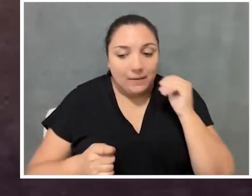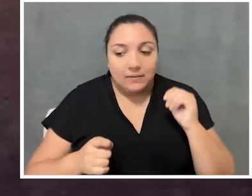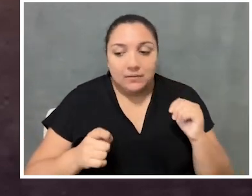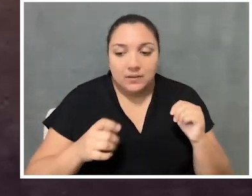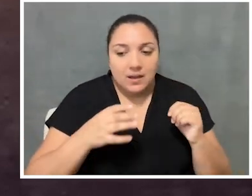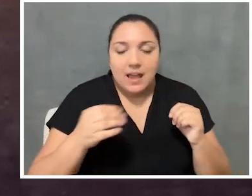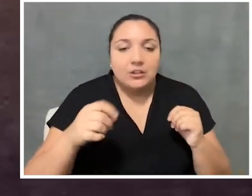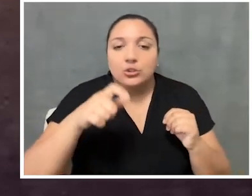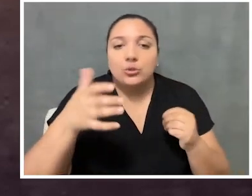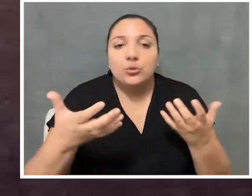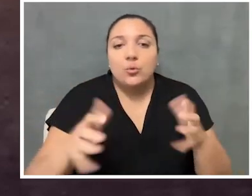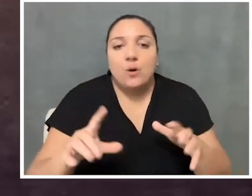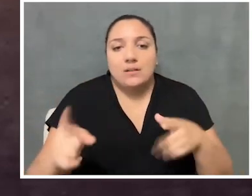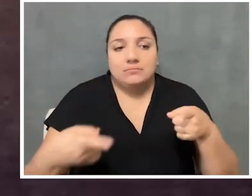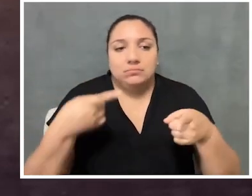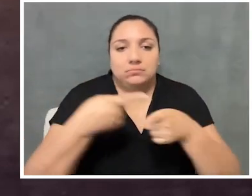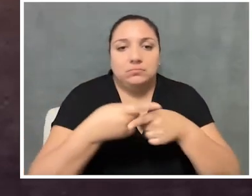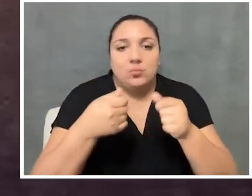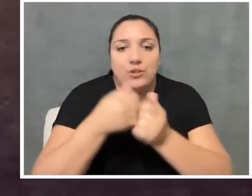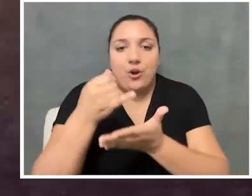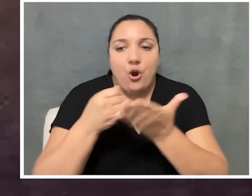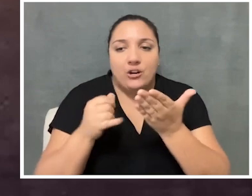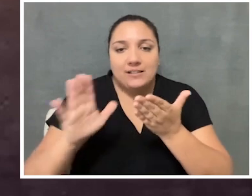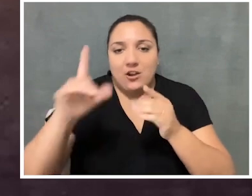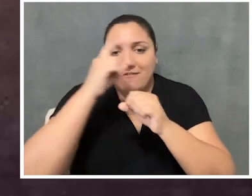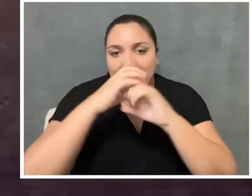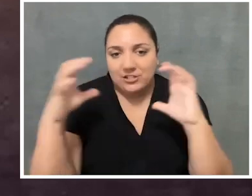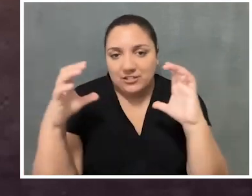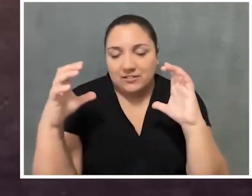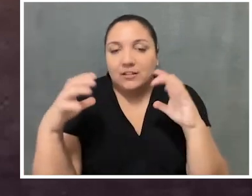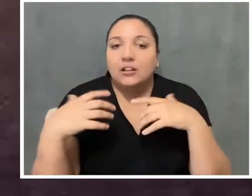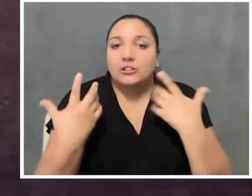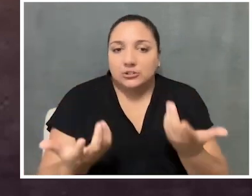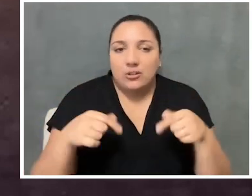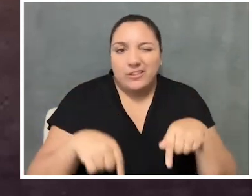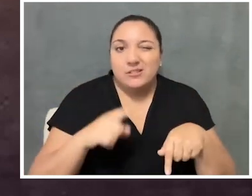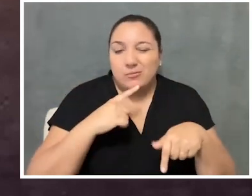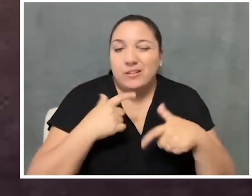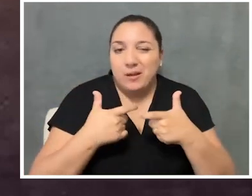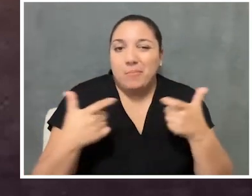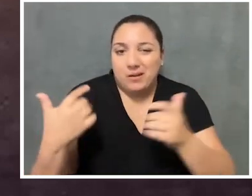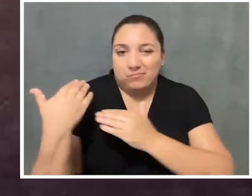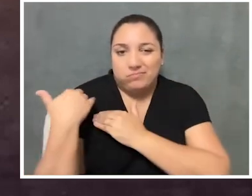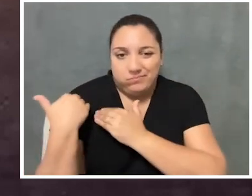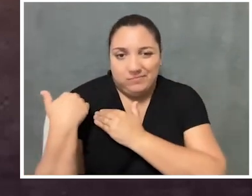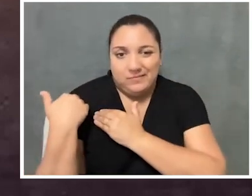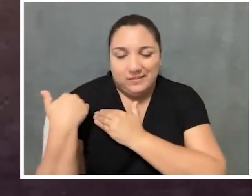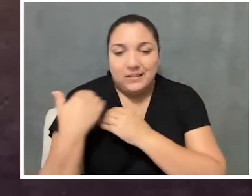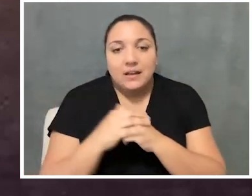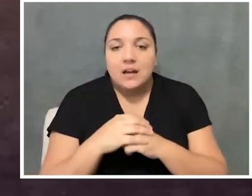and you don't want them to conflict with the artist's vision. So this is a really tall order for you.